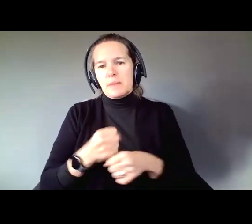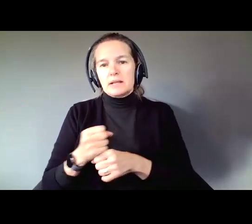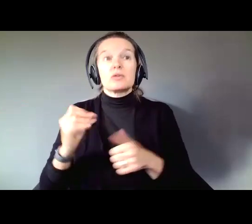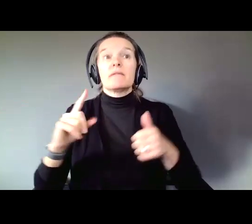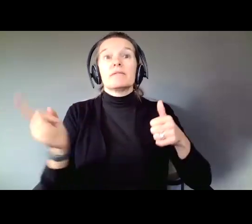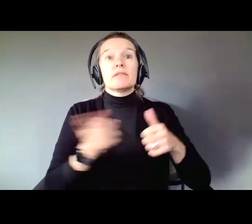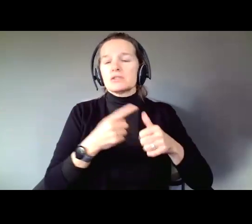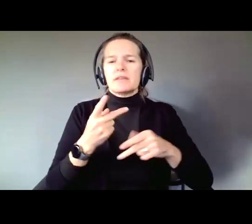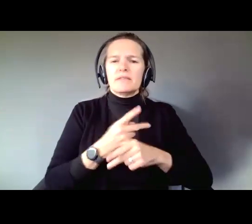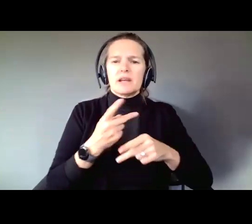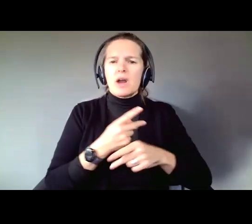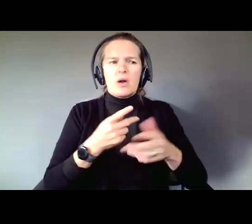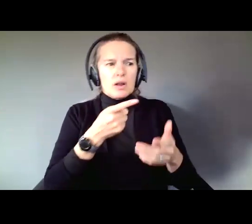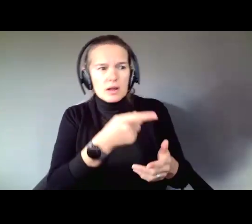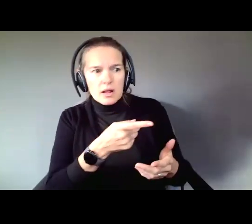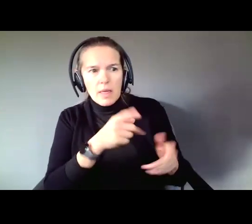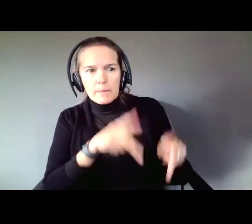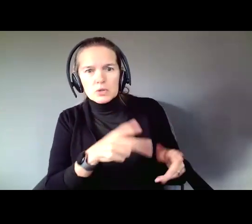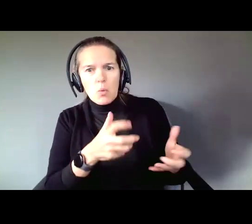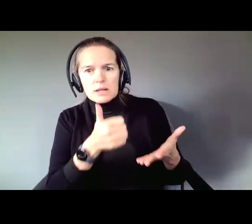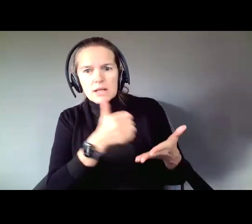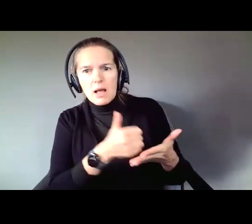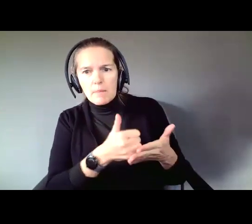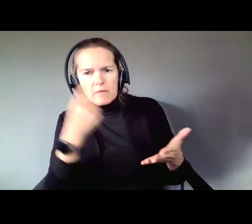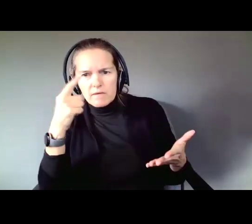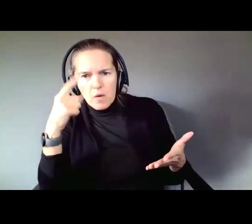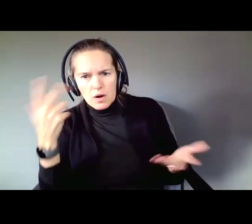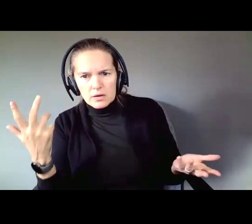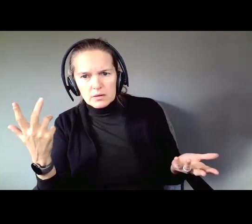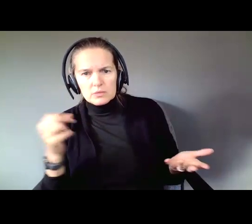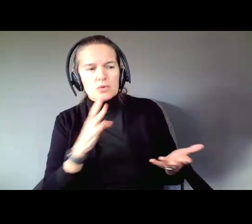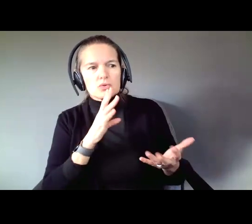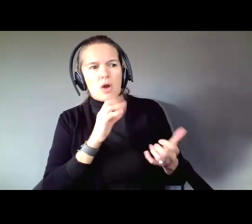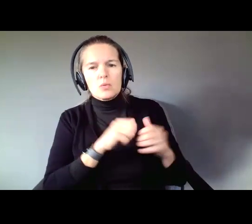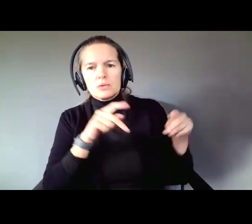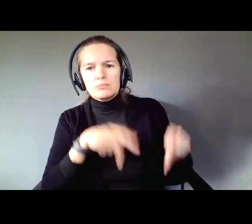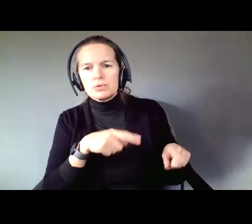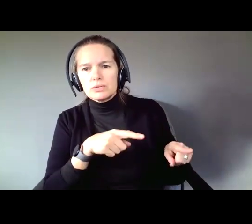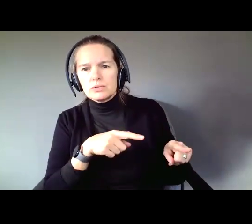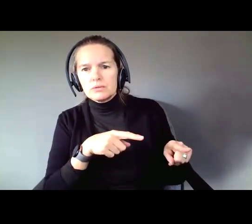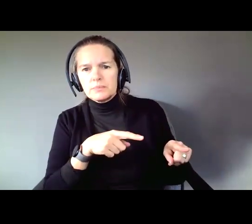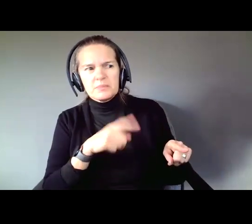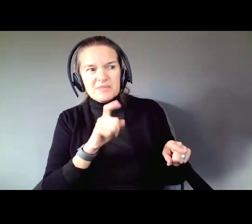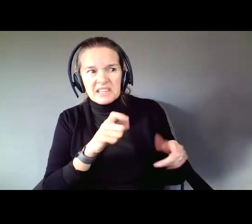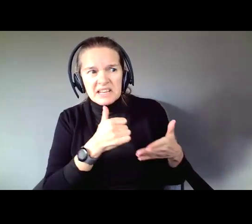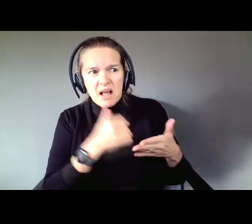where the person wants help. So the first thing you need to do is talk to the person. Where does this person need help, where does this person want help, what